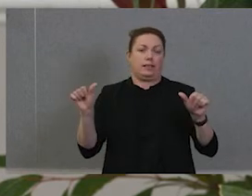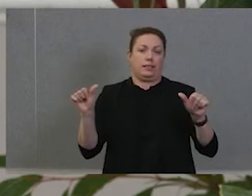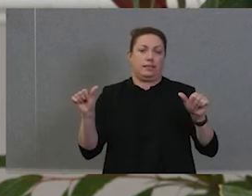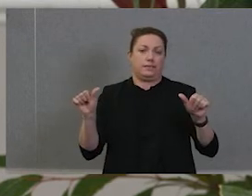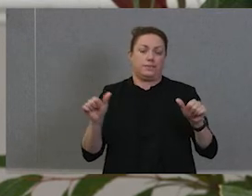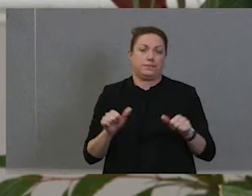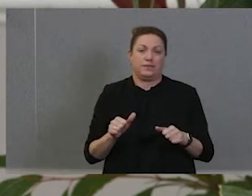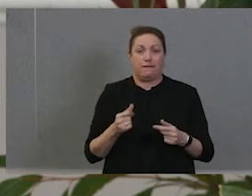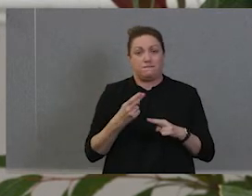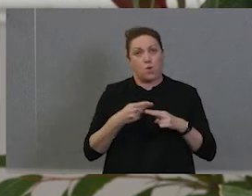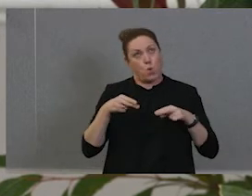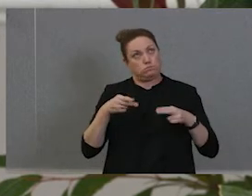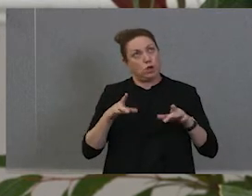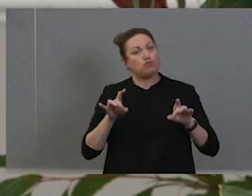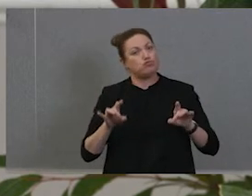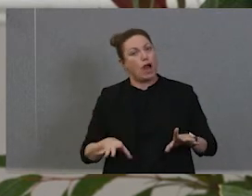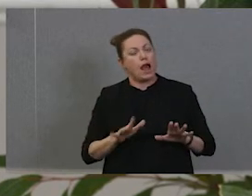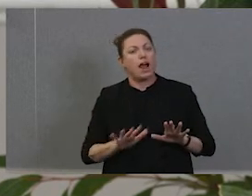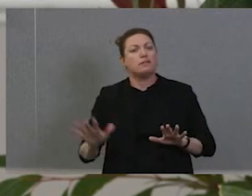in this country as our Aboriginal people.